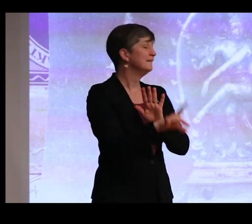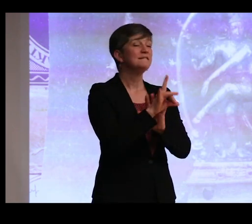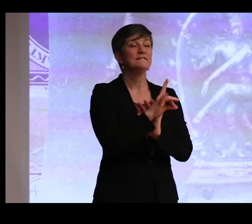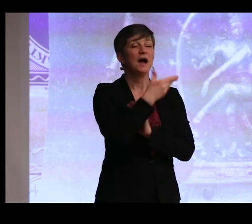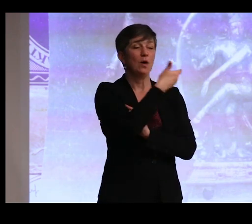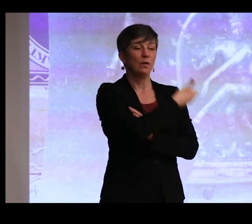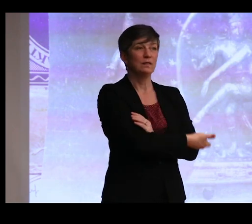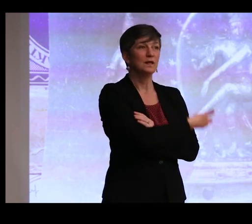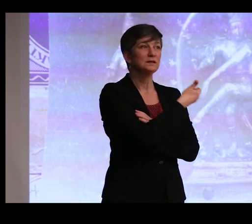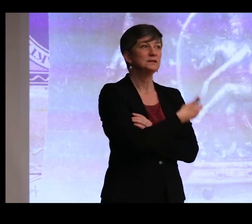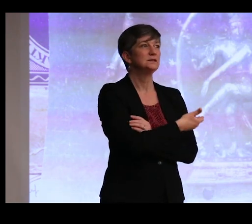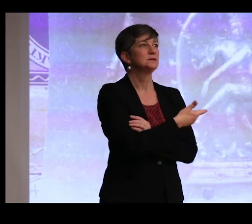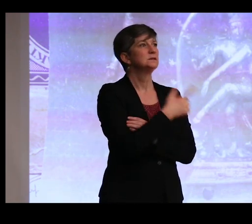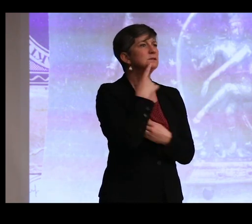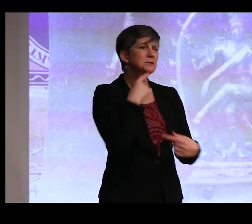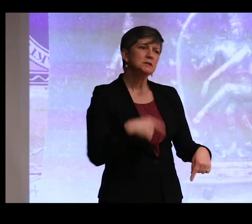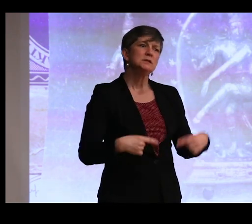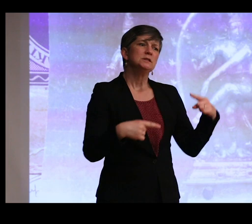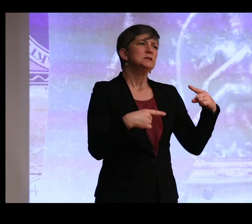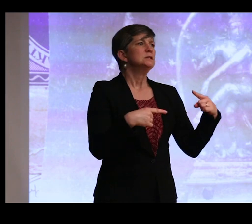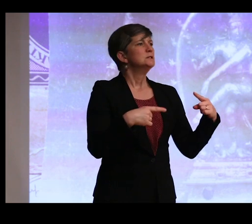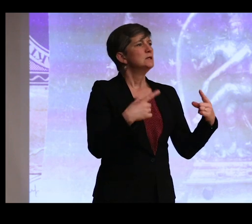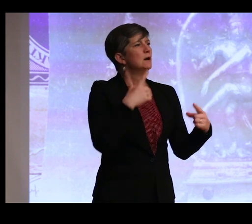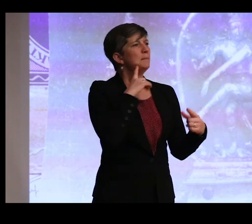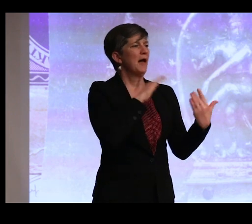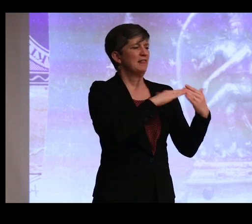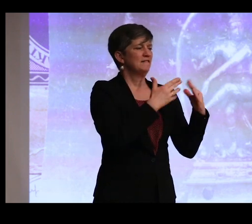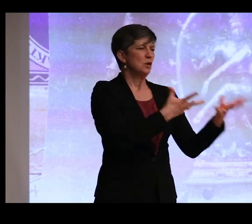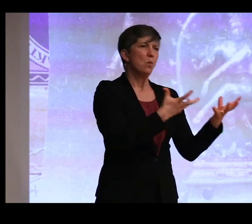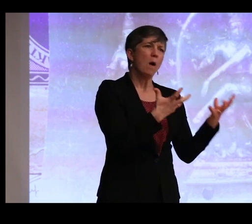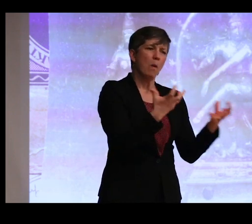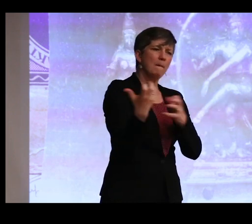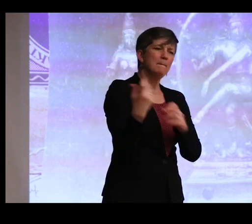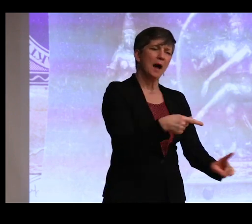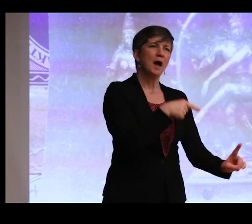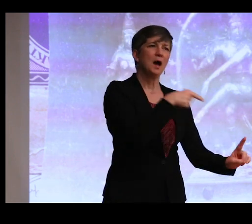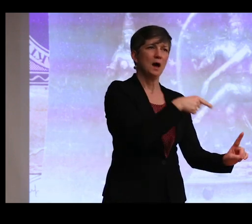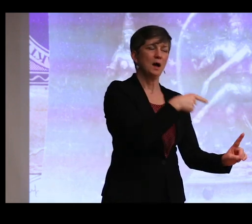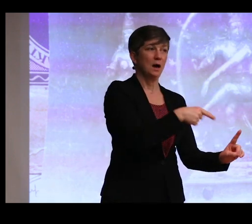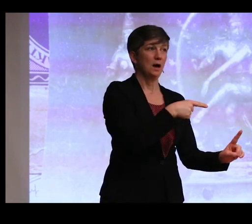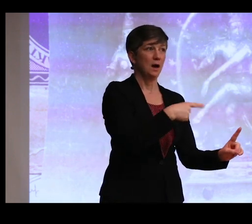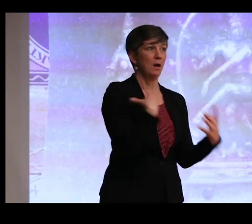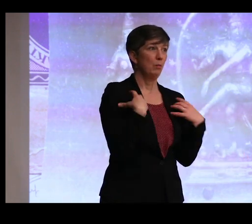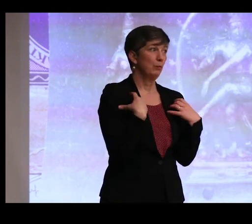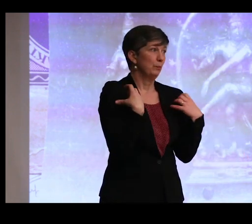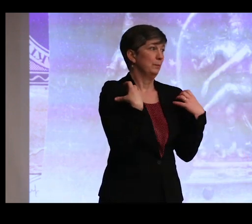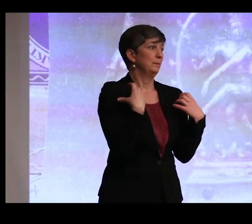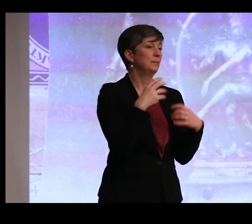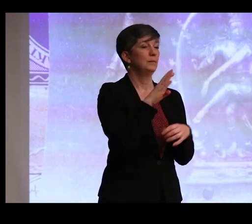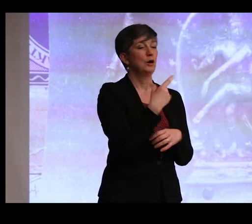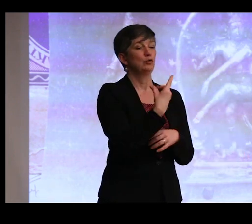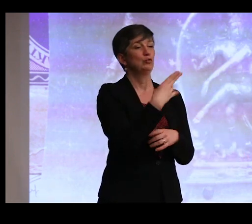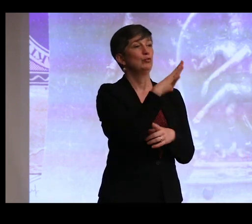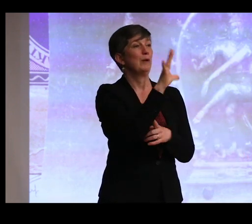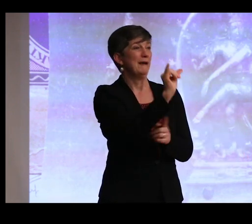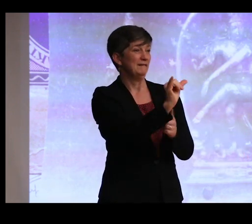was vociferously argued for by the villagers of that place. And Gravely, whose face you saw a few minutes ago,